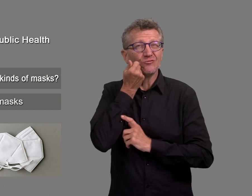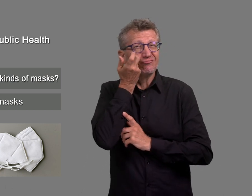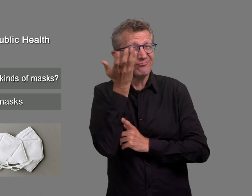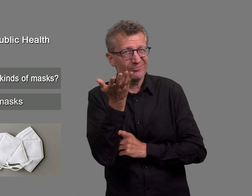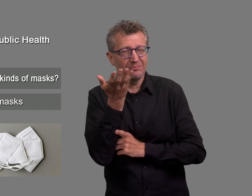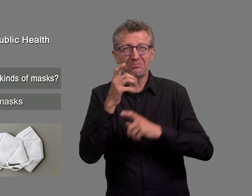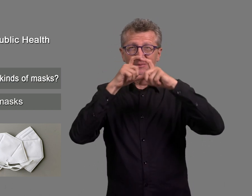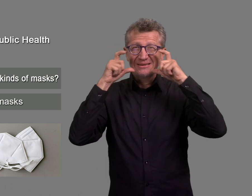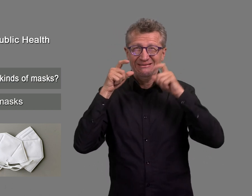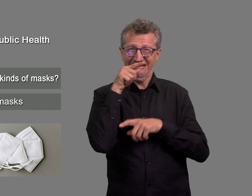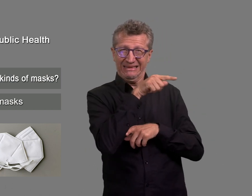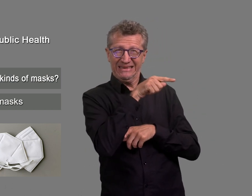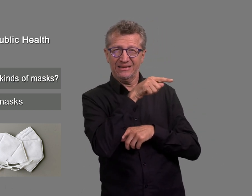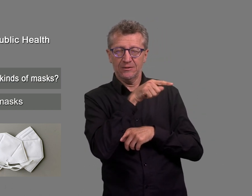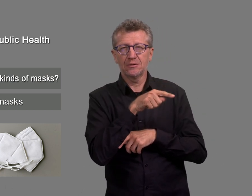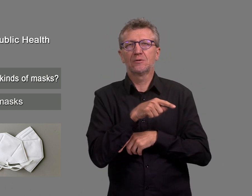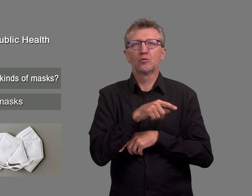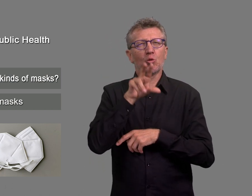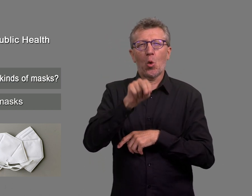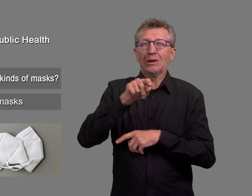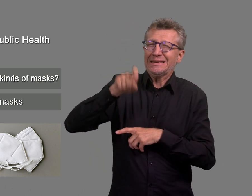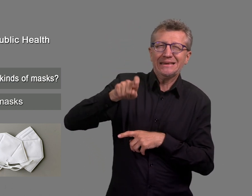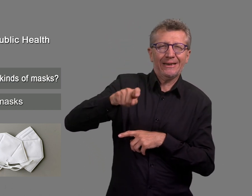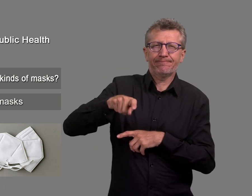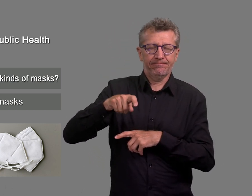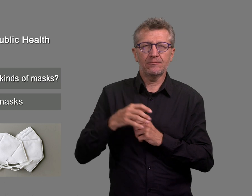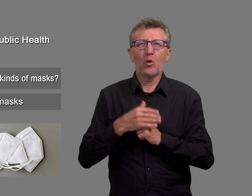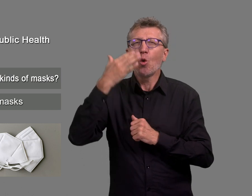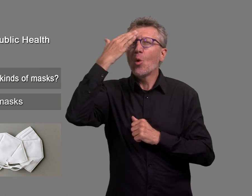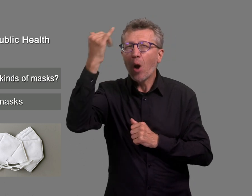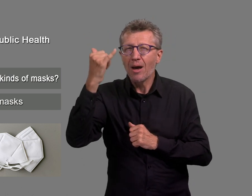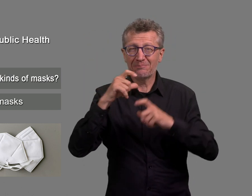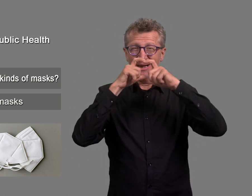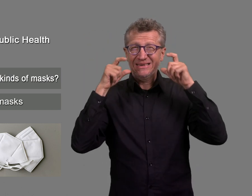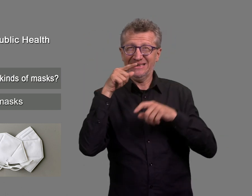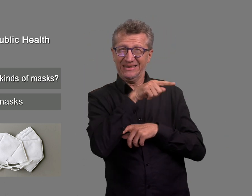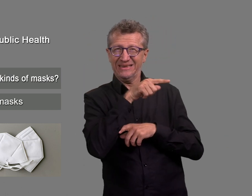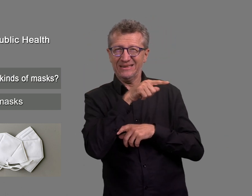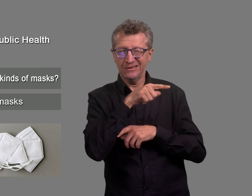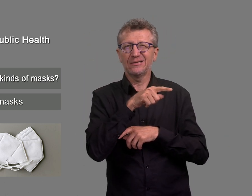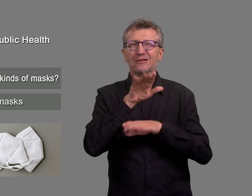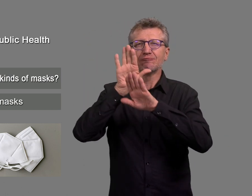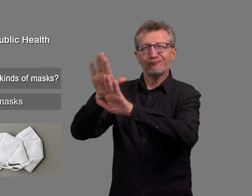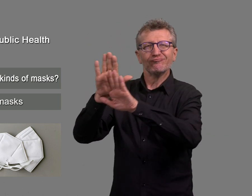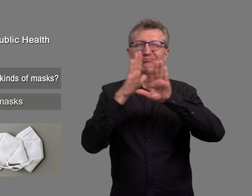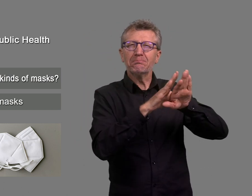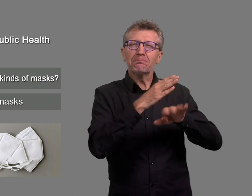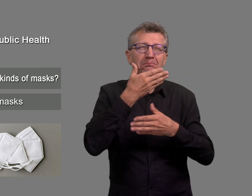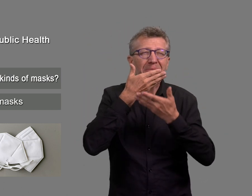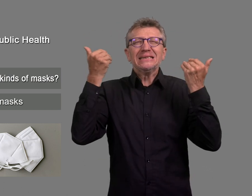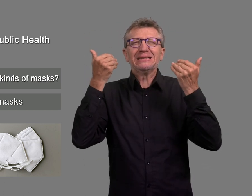In everyday situations filtering face piece masks do not necessarily provide better protection